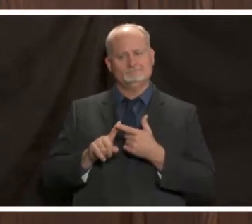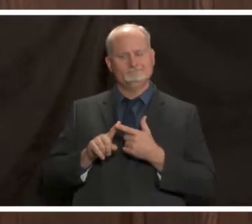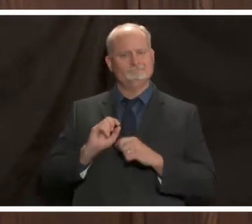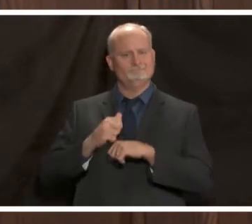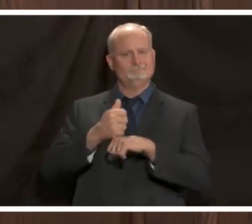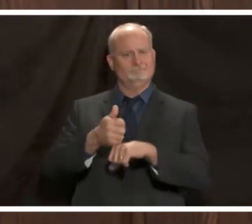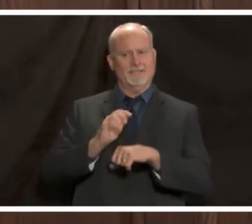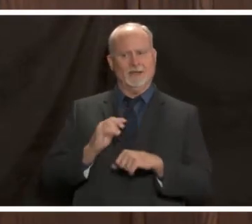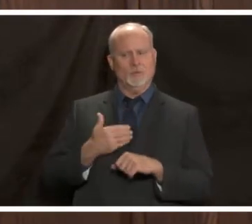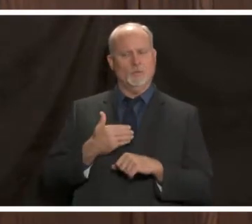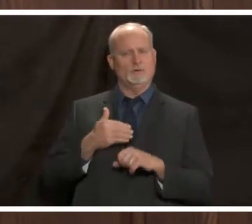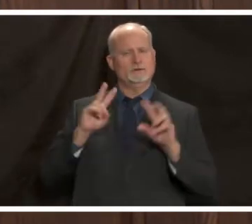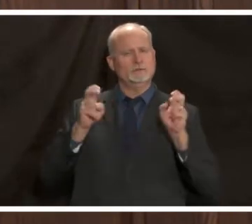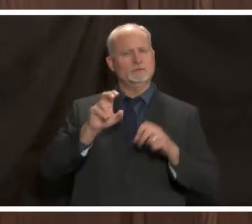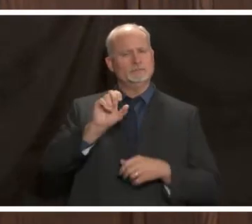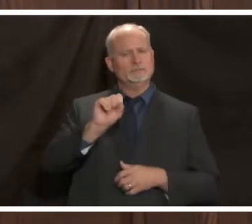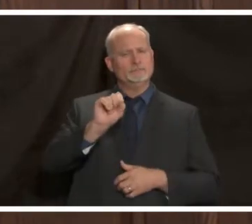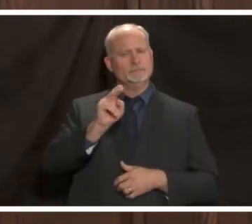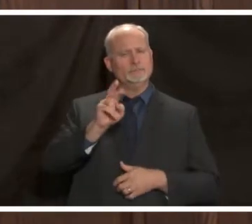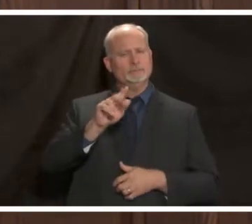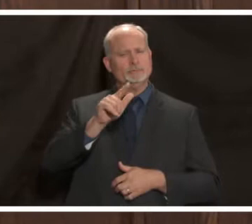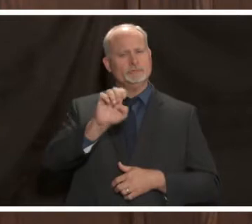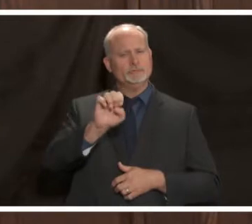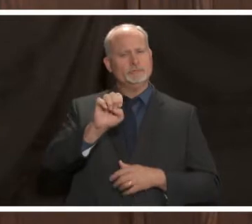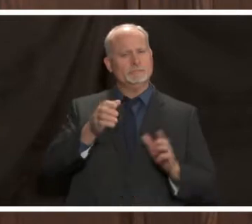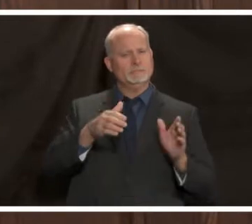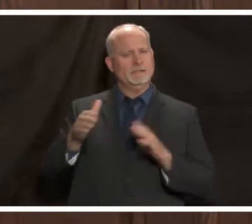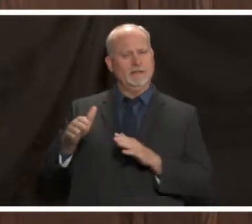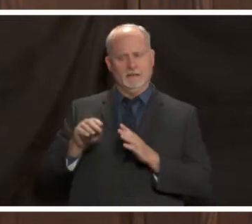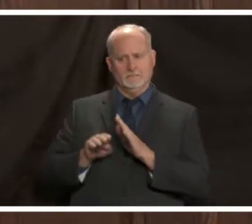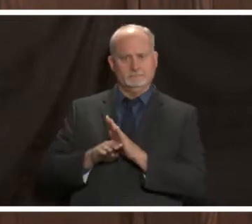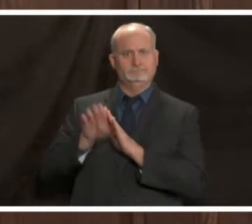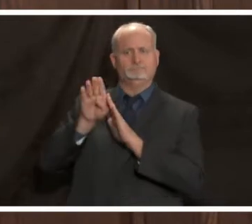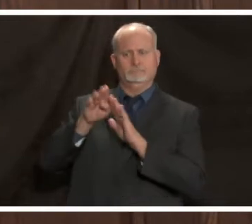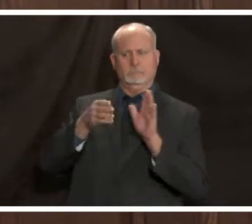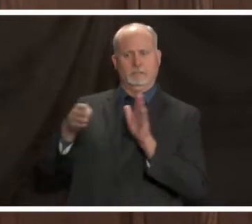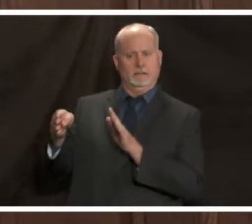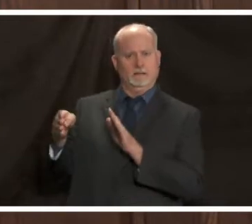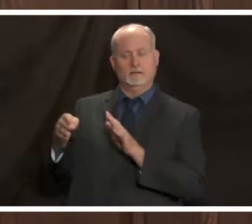we talked at the beginning of this pandemic about how uab had designated an intensive care